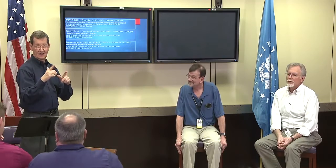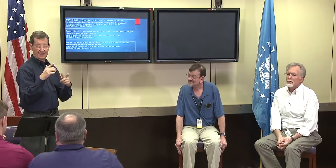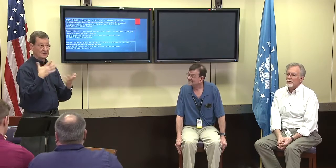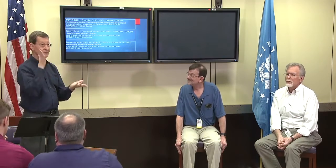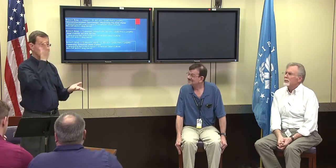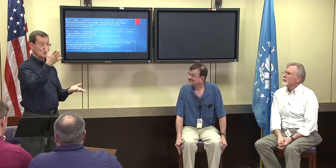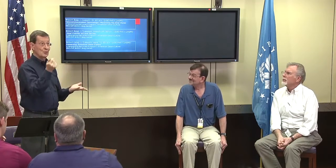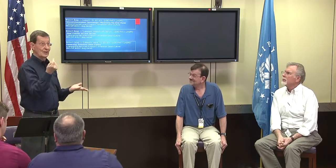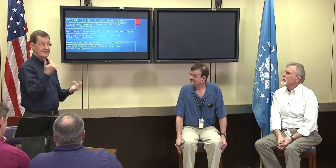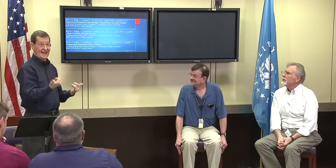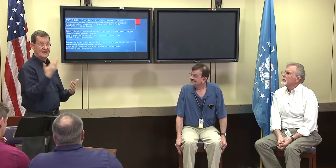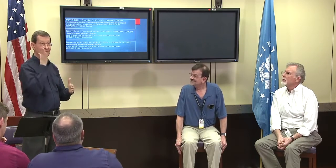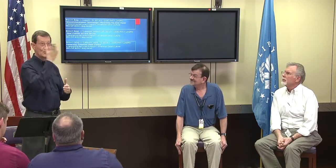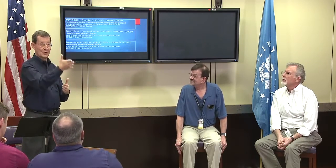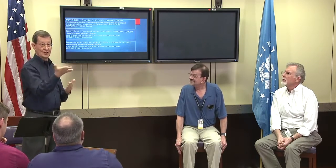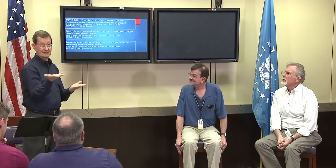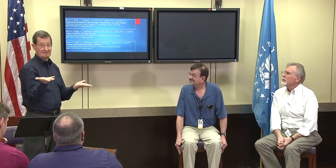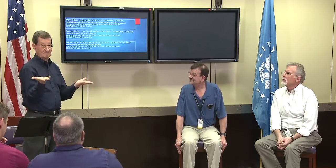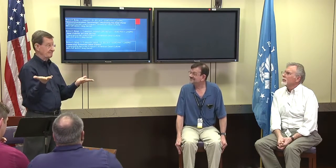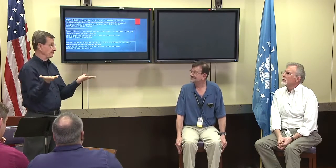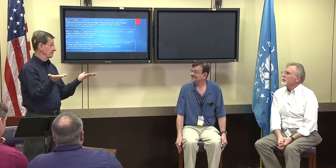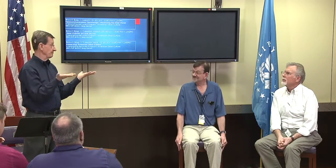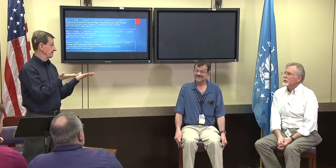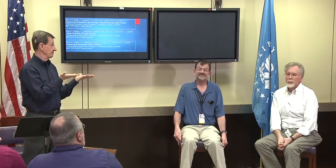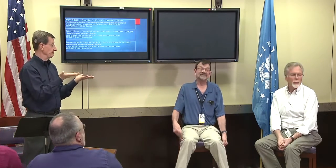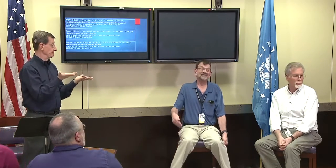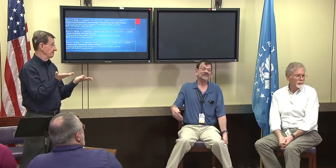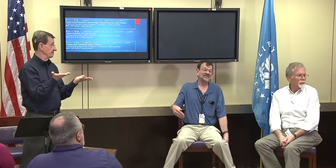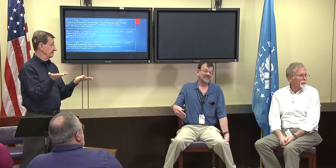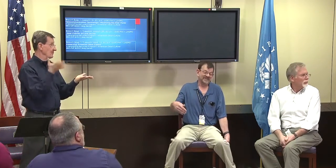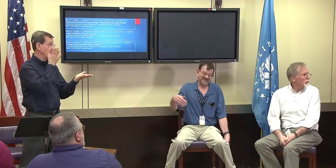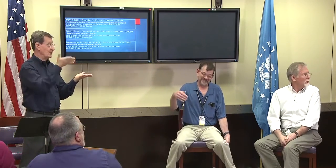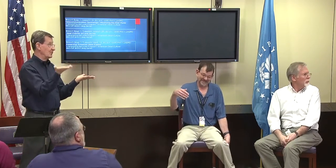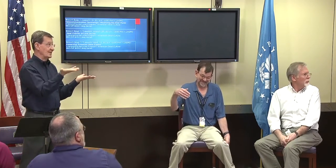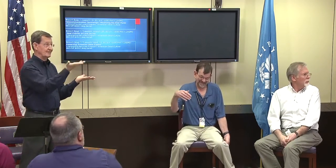and what you would like to see in the future.